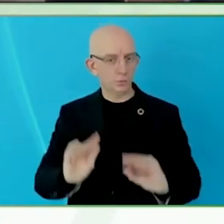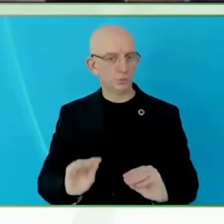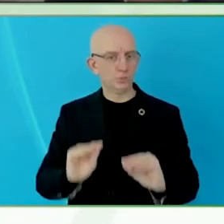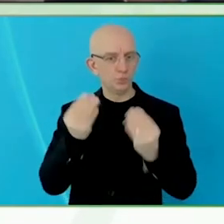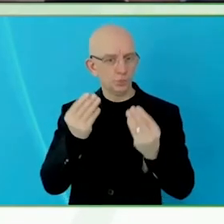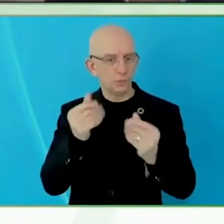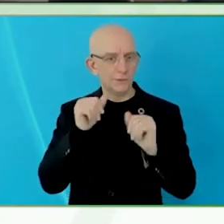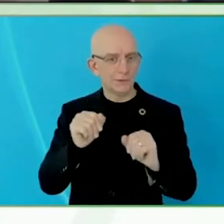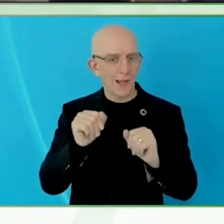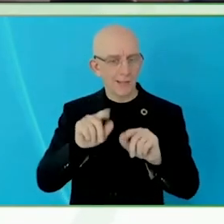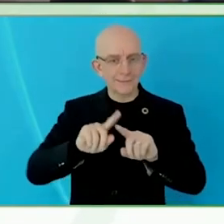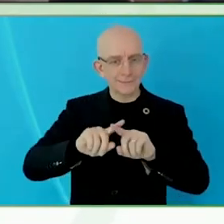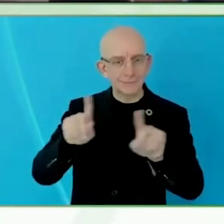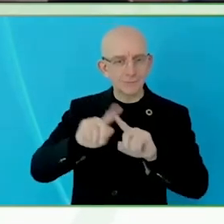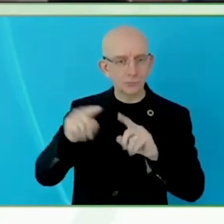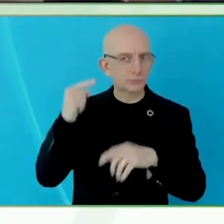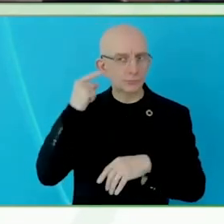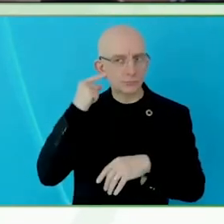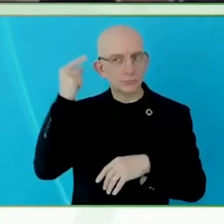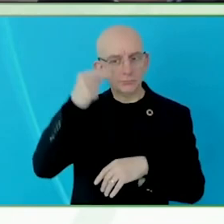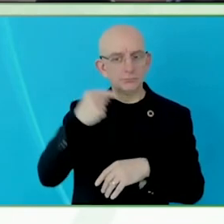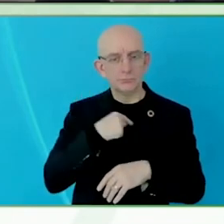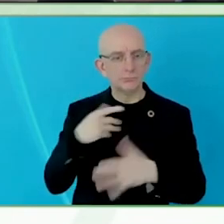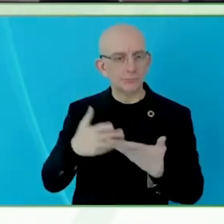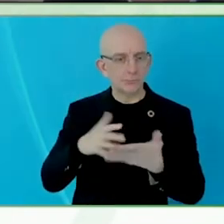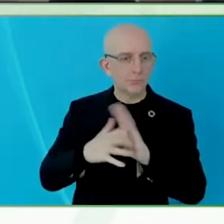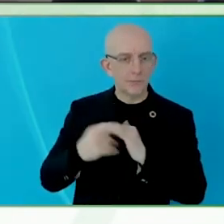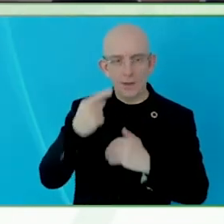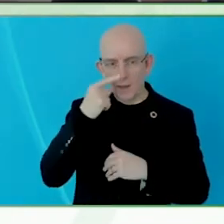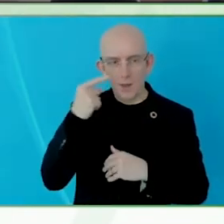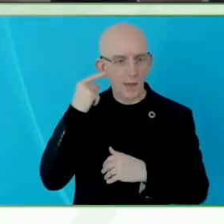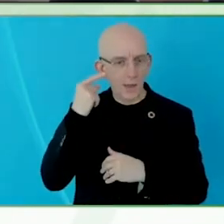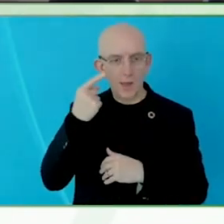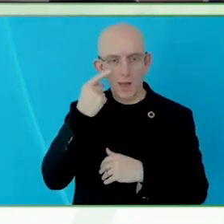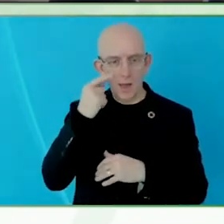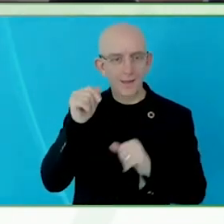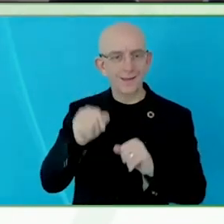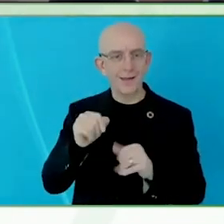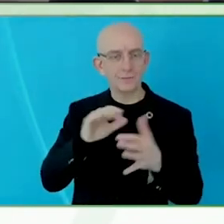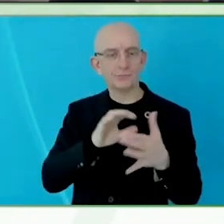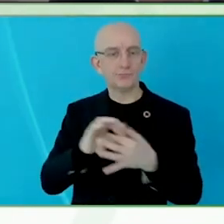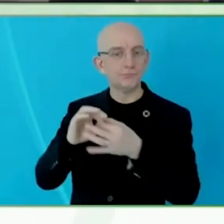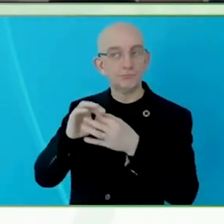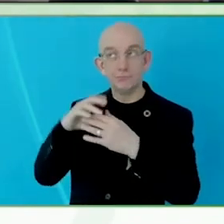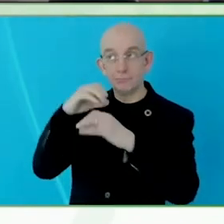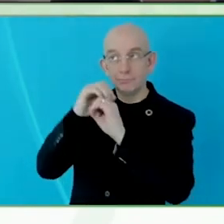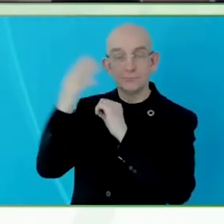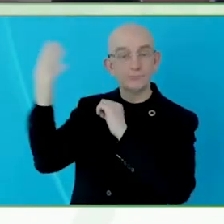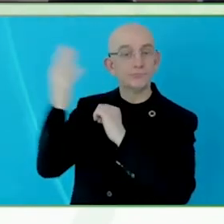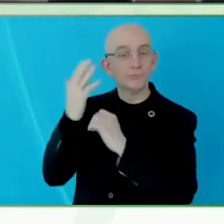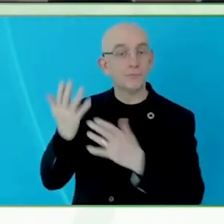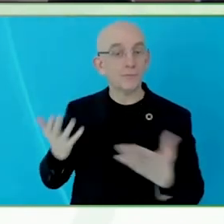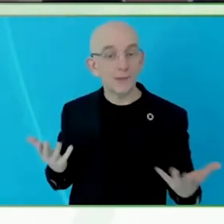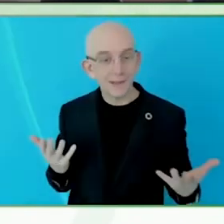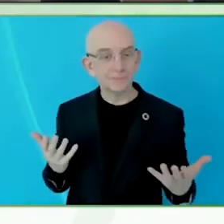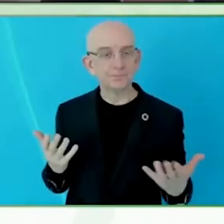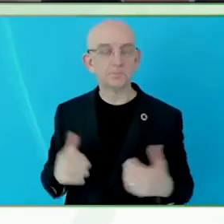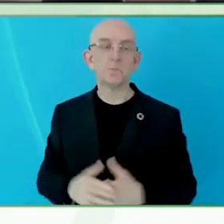Because right now, in Puerto Rico, we suffered the collapse of the observatory.